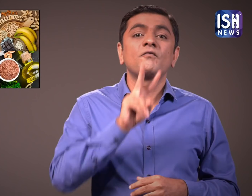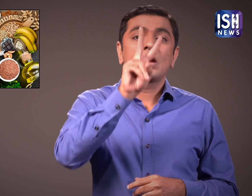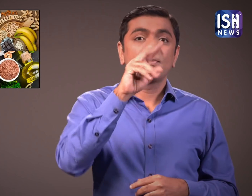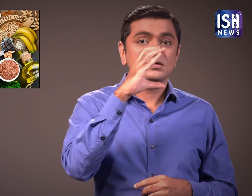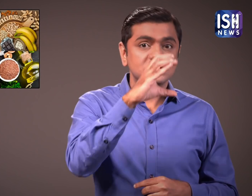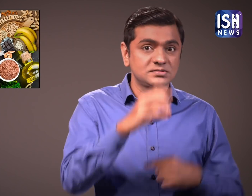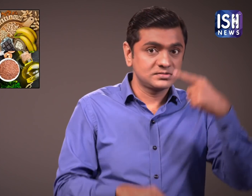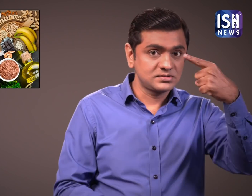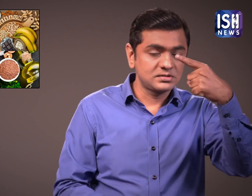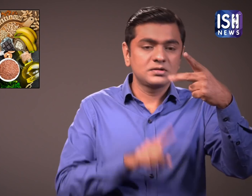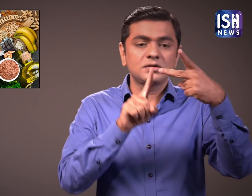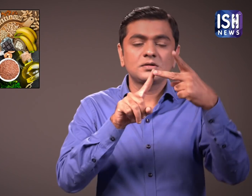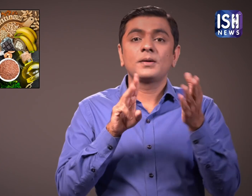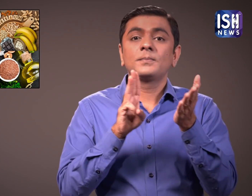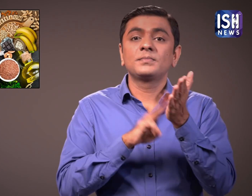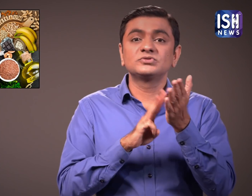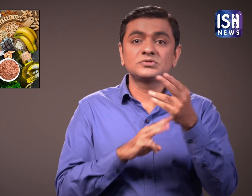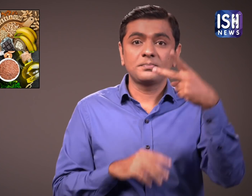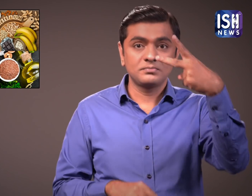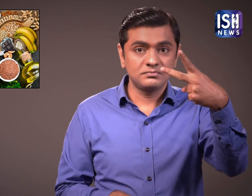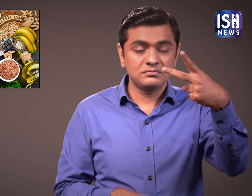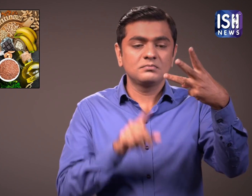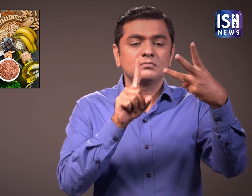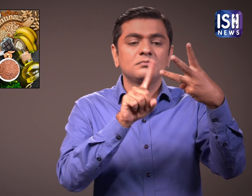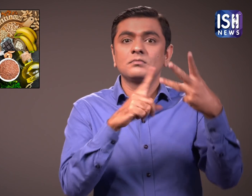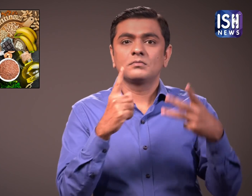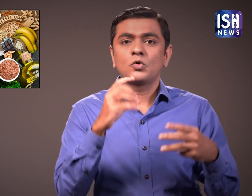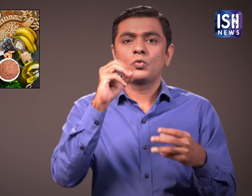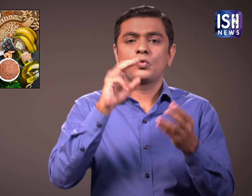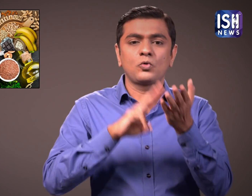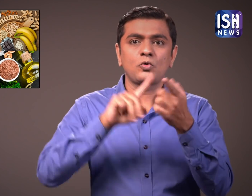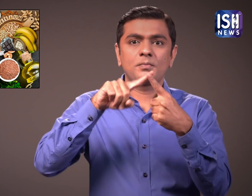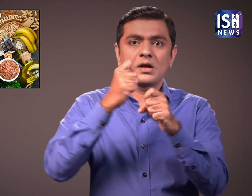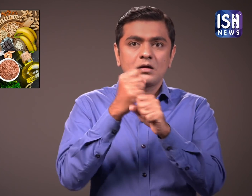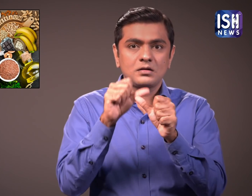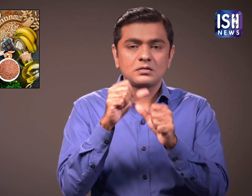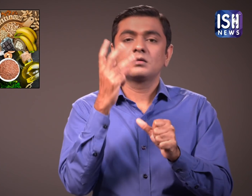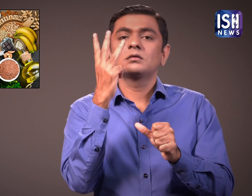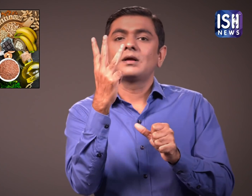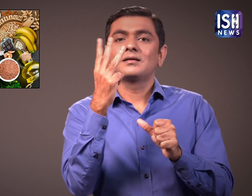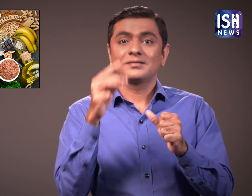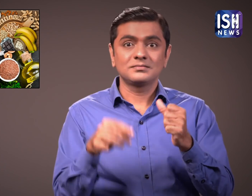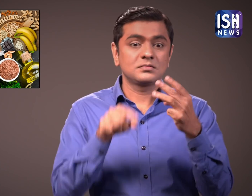Vitamin C, Magnesium, and Omega-3 fatty acids.